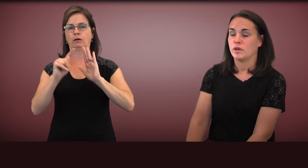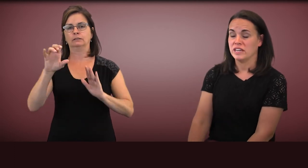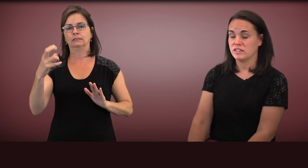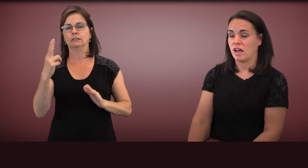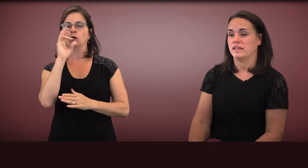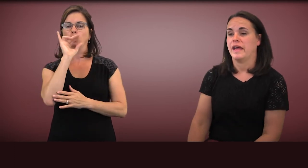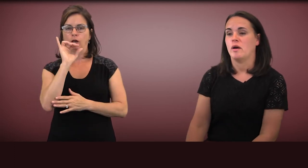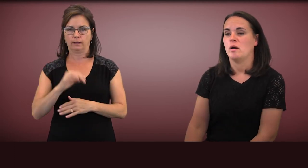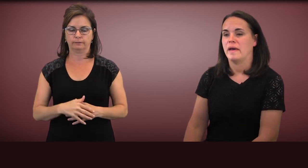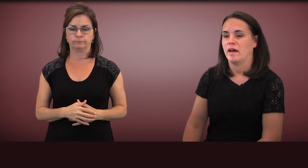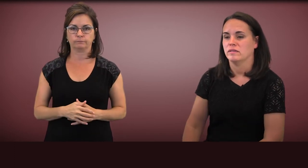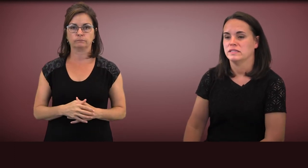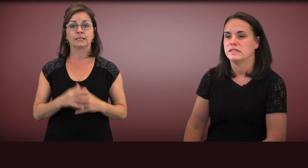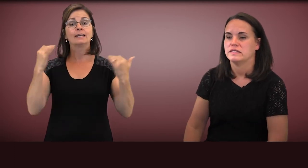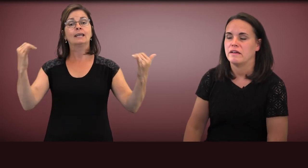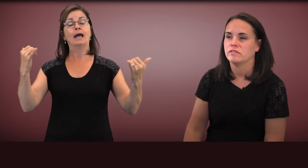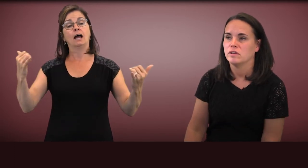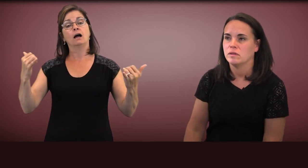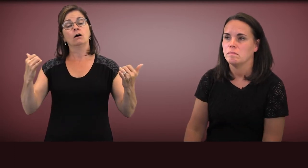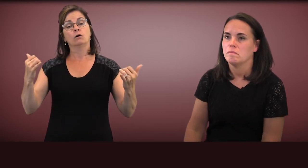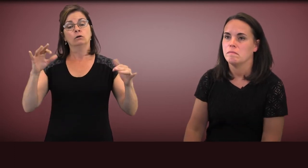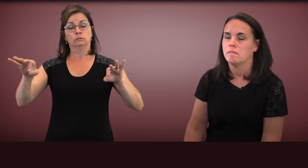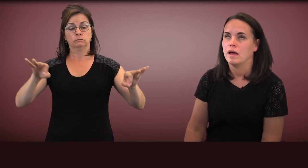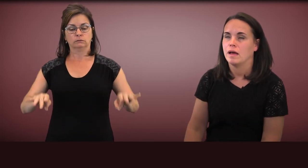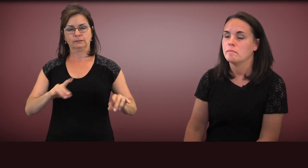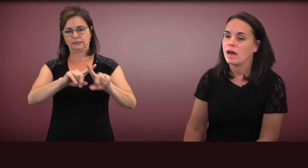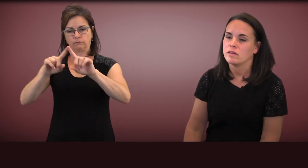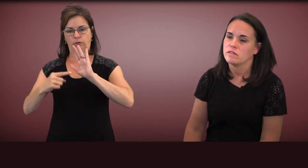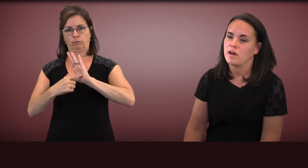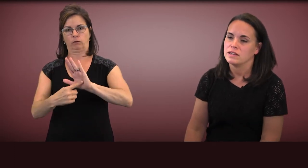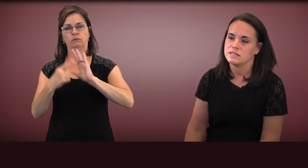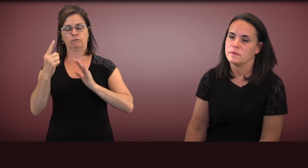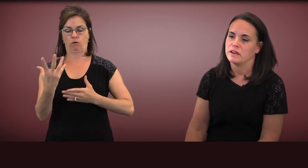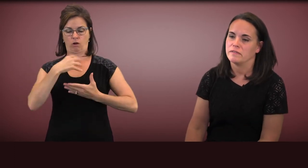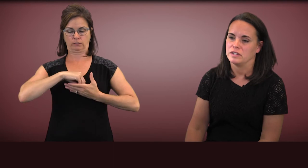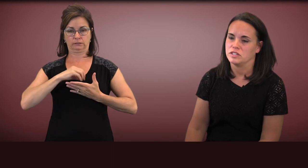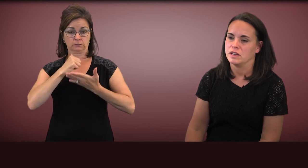I'm going to talk now about several models of autism intervention,